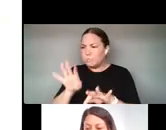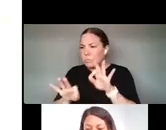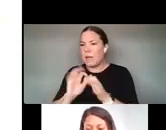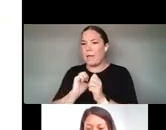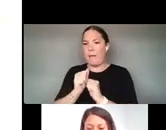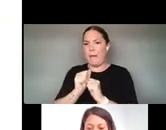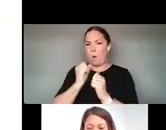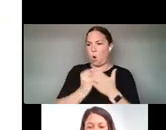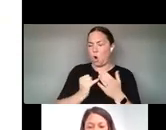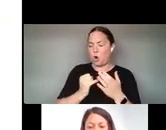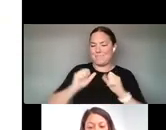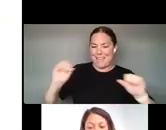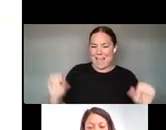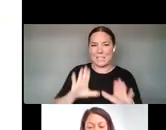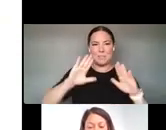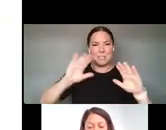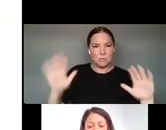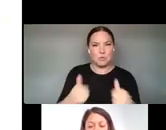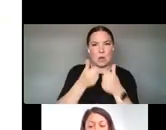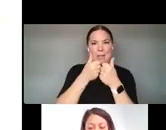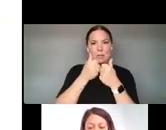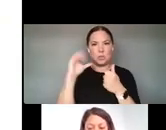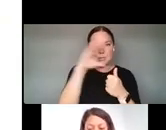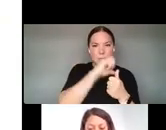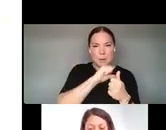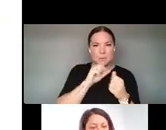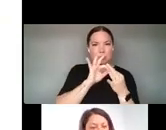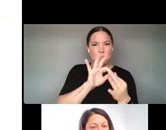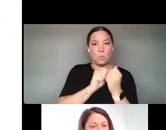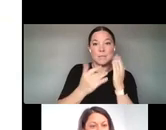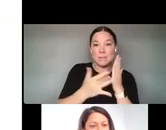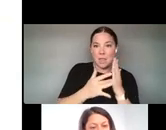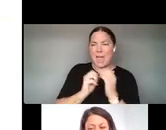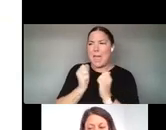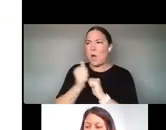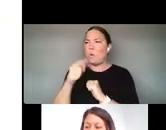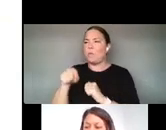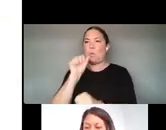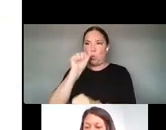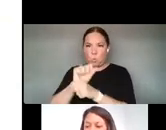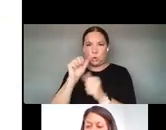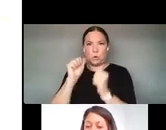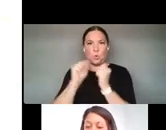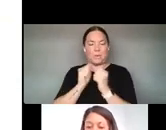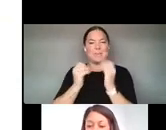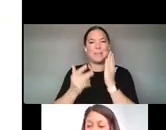OF TECHNOLOGY AND REALLY WORKING WITH TECHNOLOGY TO EXPLORE POWER DYNAMICS AND BUILD EQUITY WITHIN